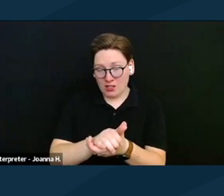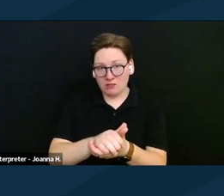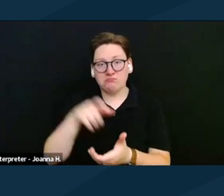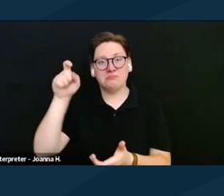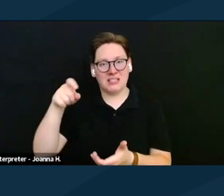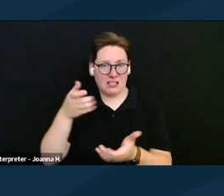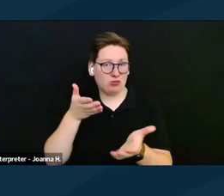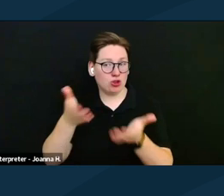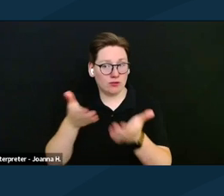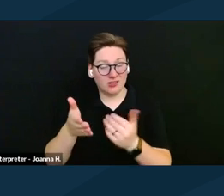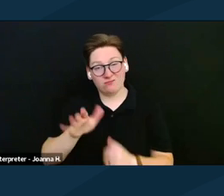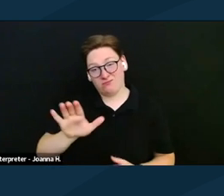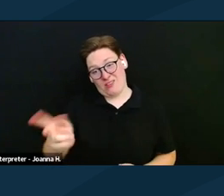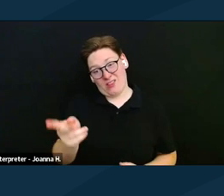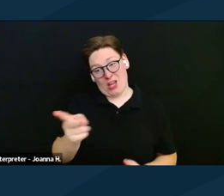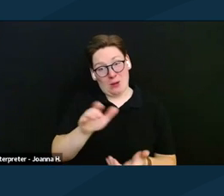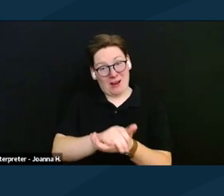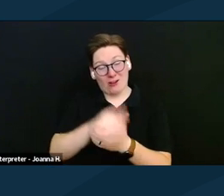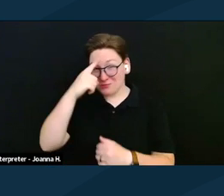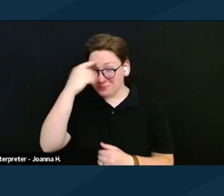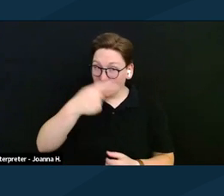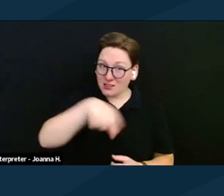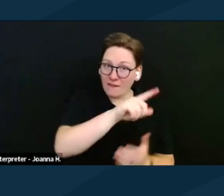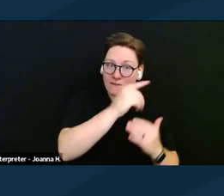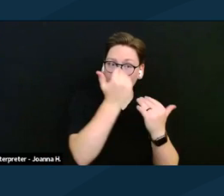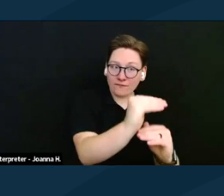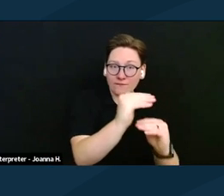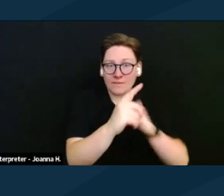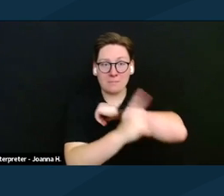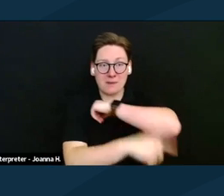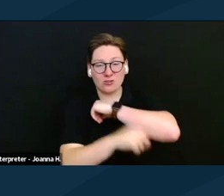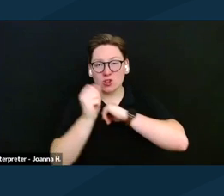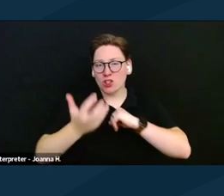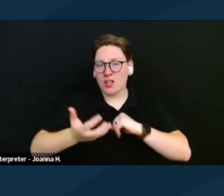that their marriage, due to these penalties, could cause them to lose their Medicaid benefits.